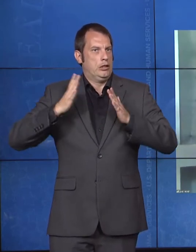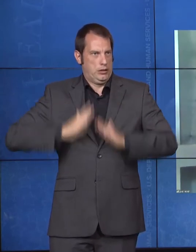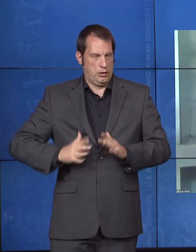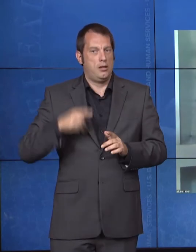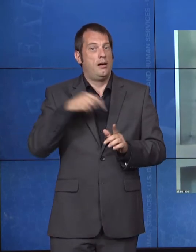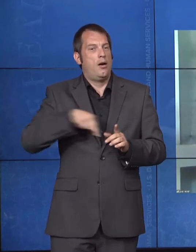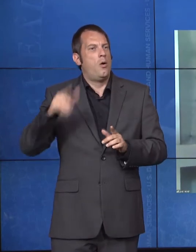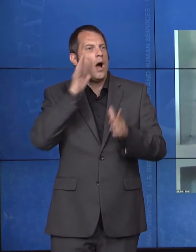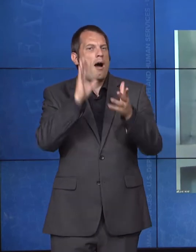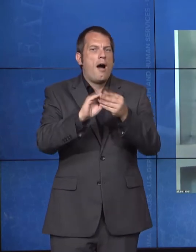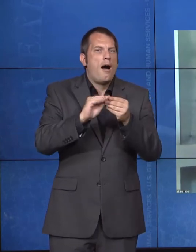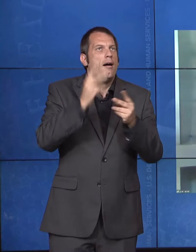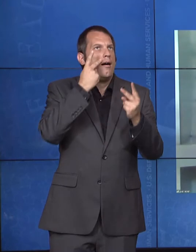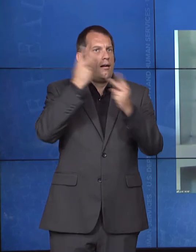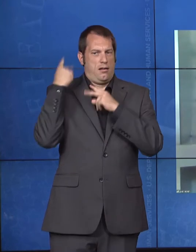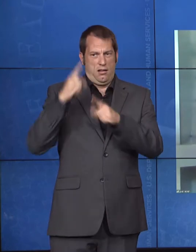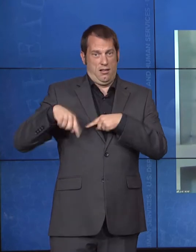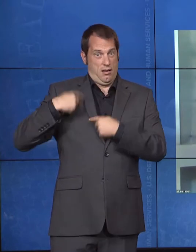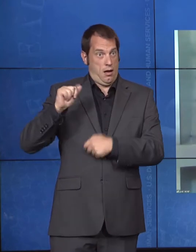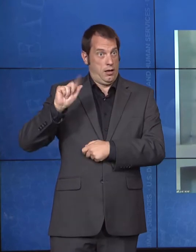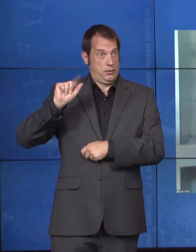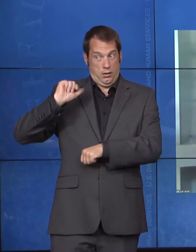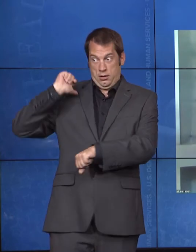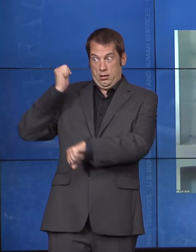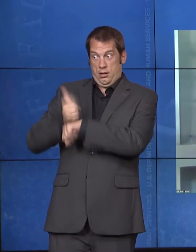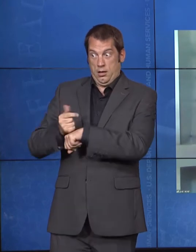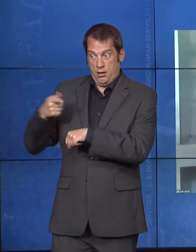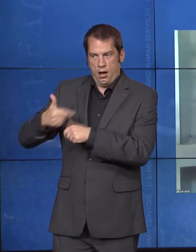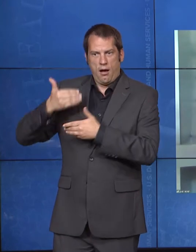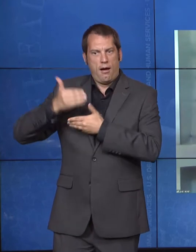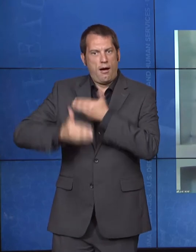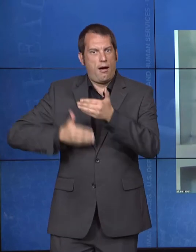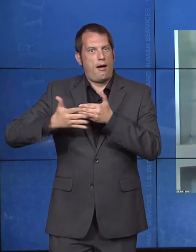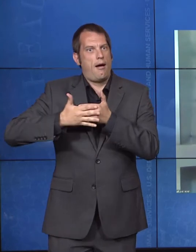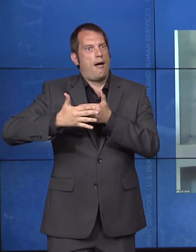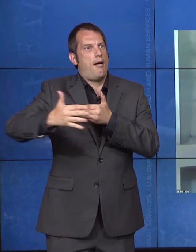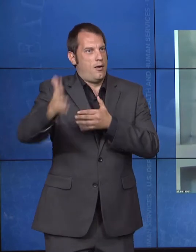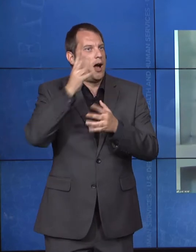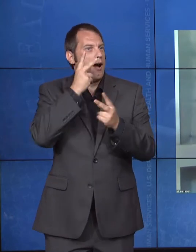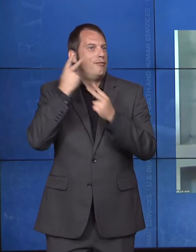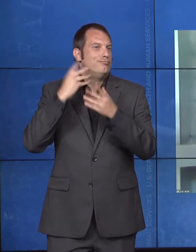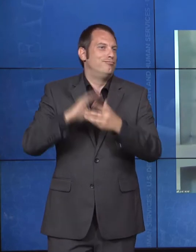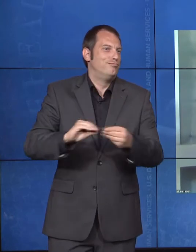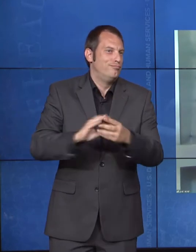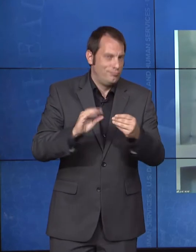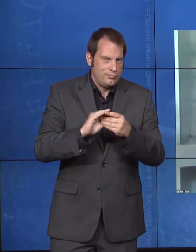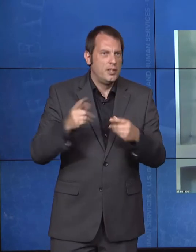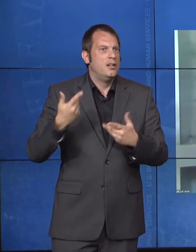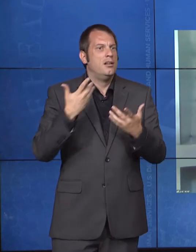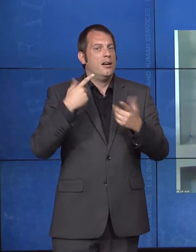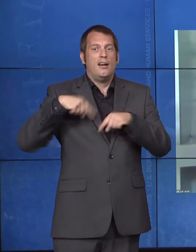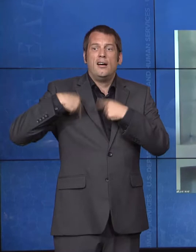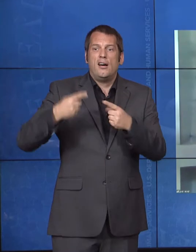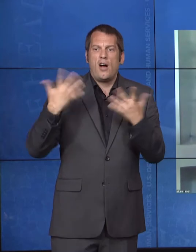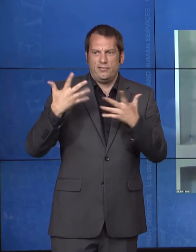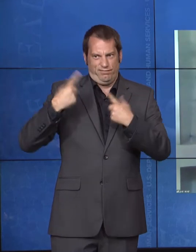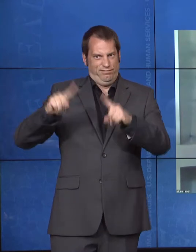of the ADA. And we will examine all that HHS' doing to truly achieve the promises of the